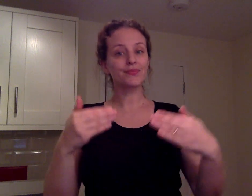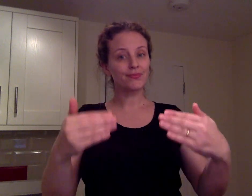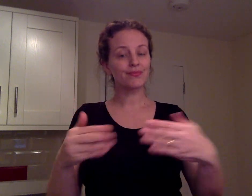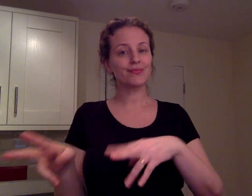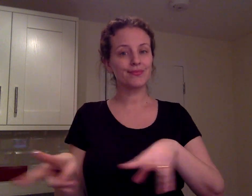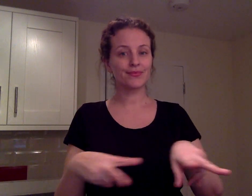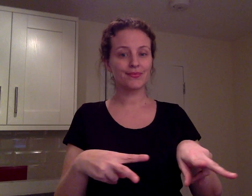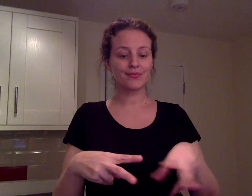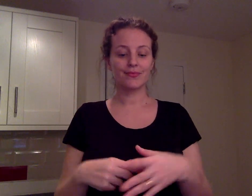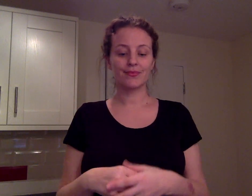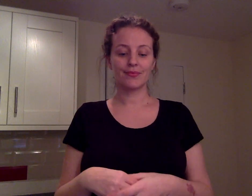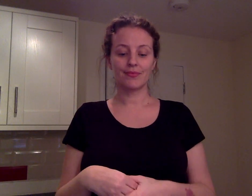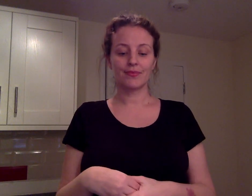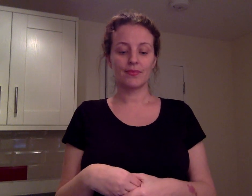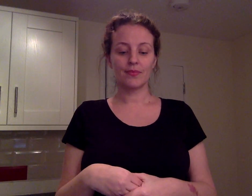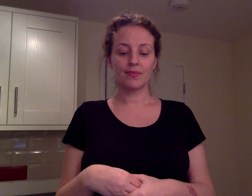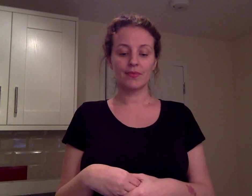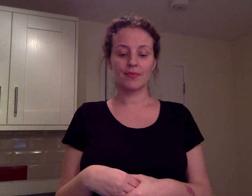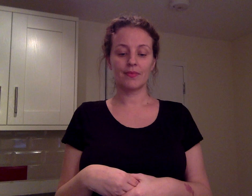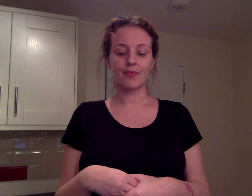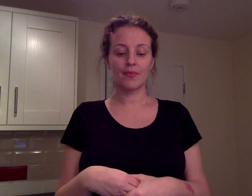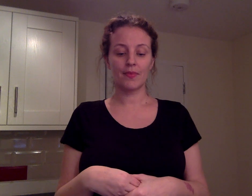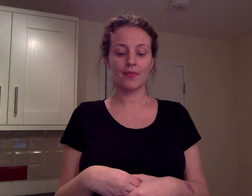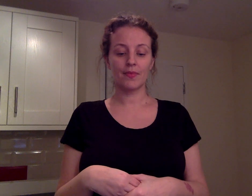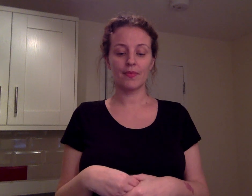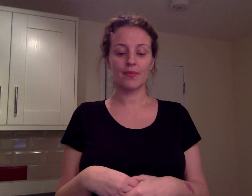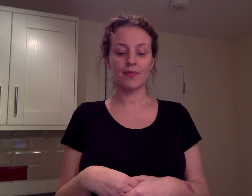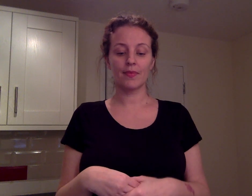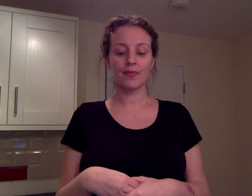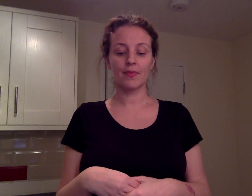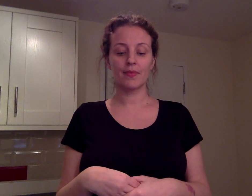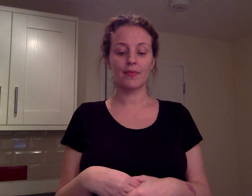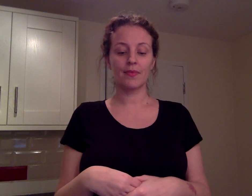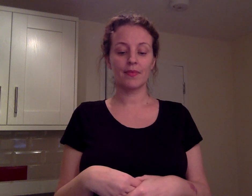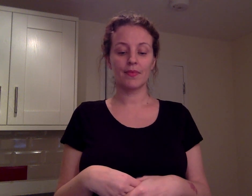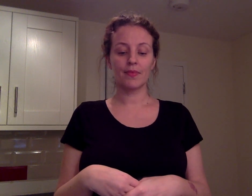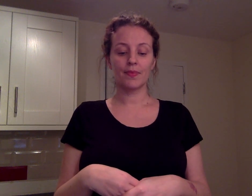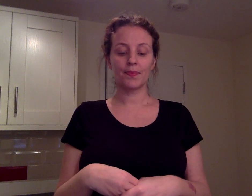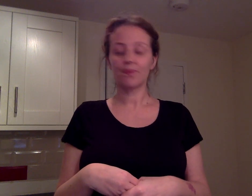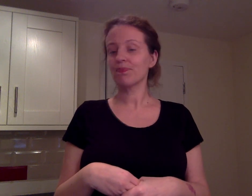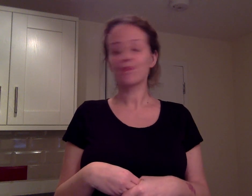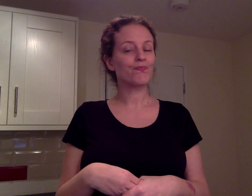No I don't swim everyday because it's expensive.